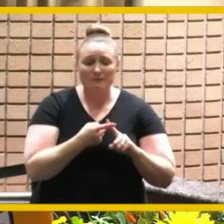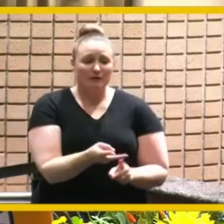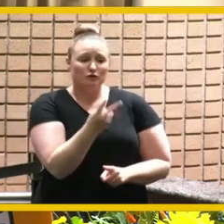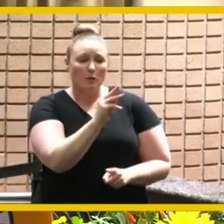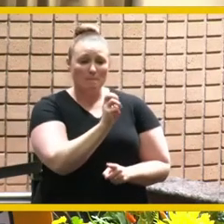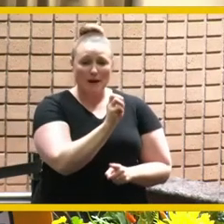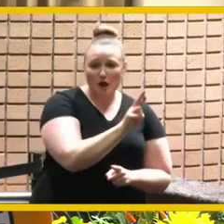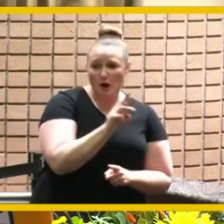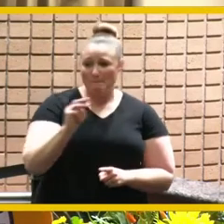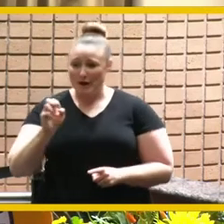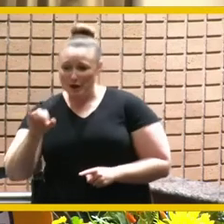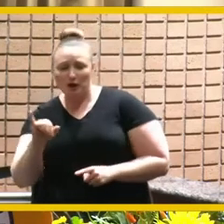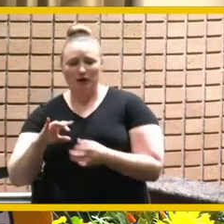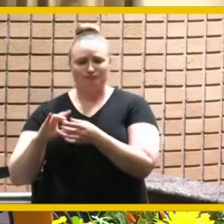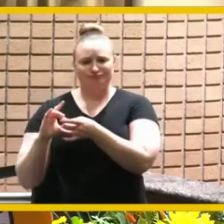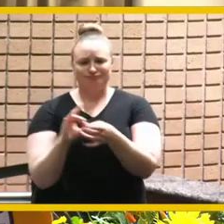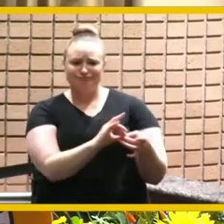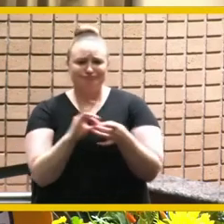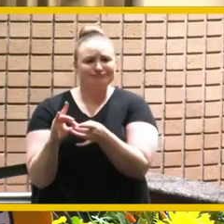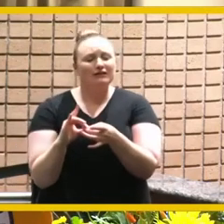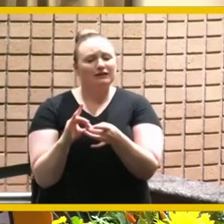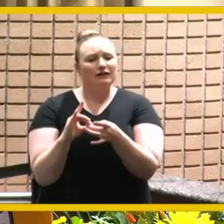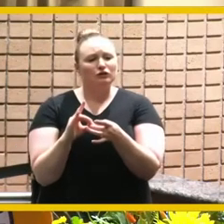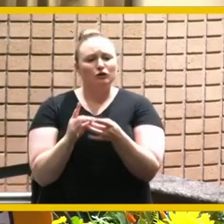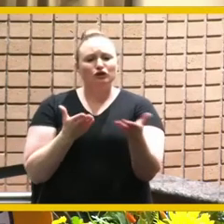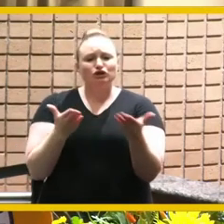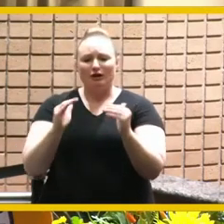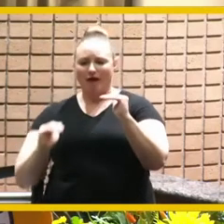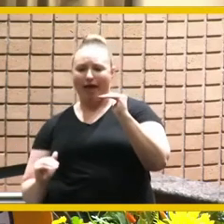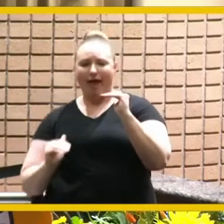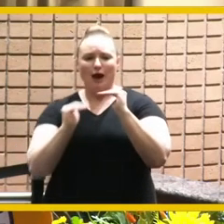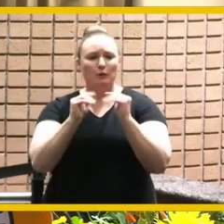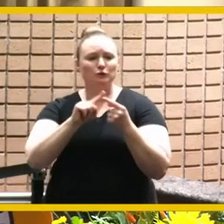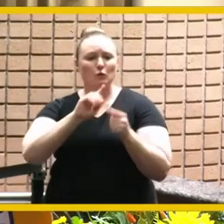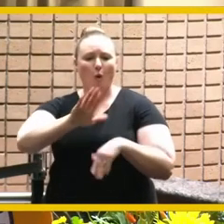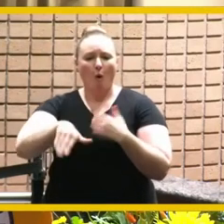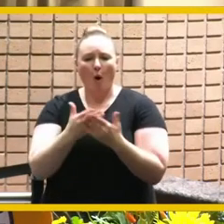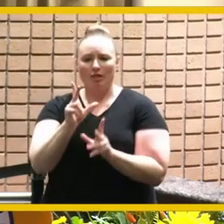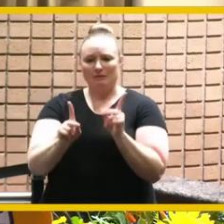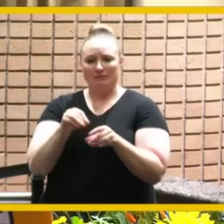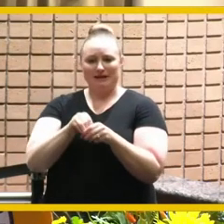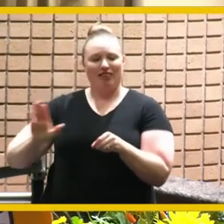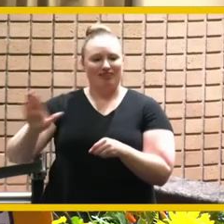to equity for all residents of their cities their relationship of one is one of many